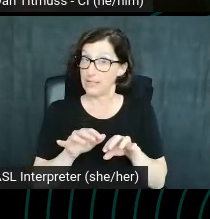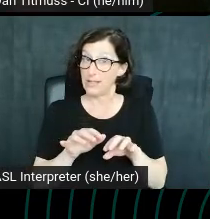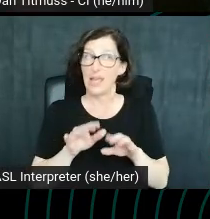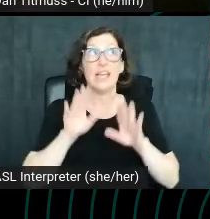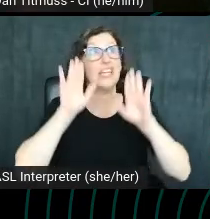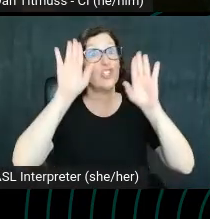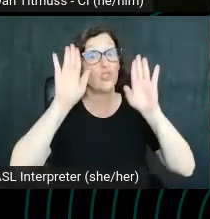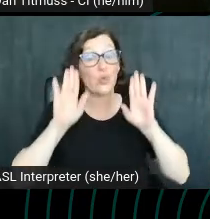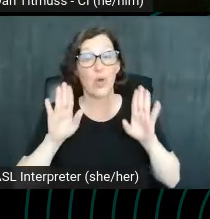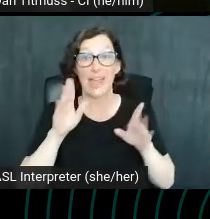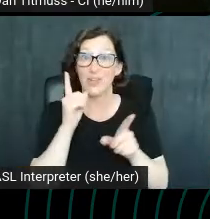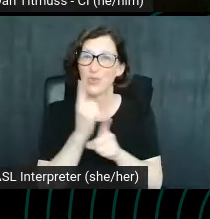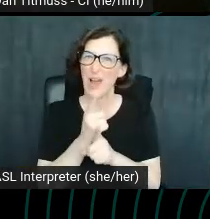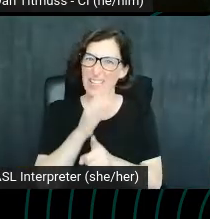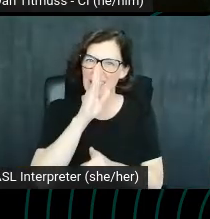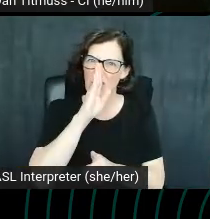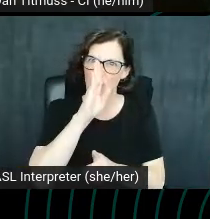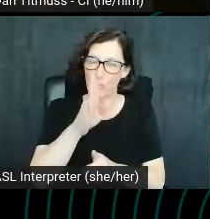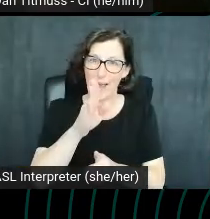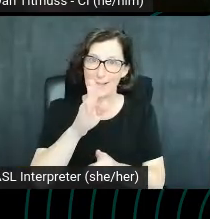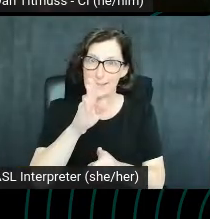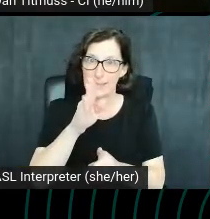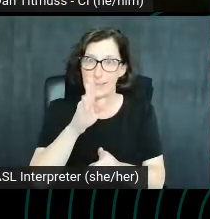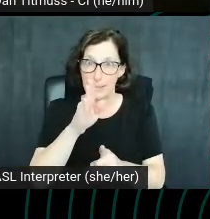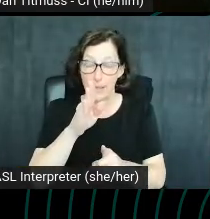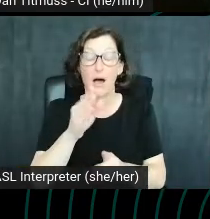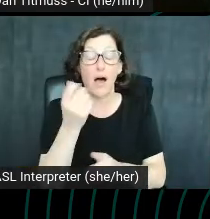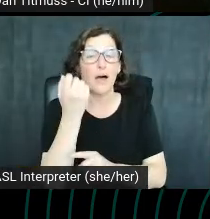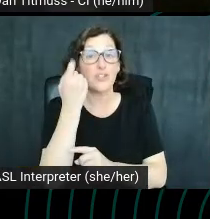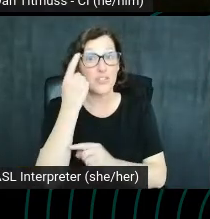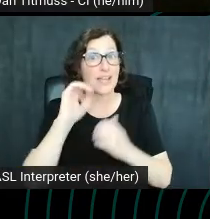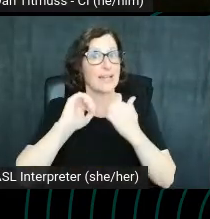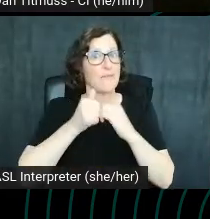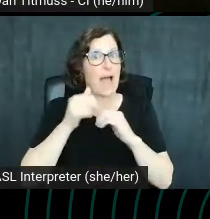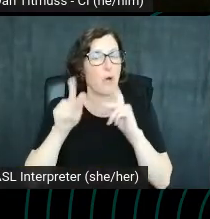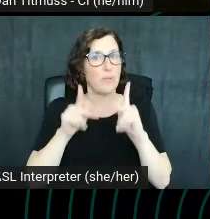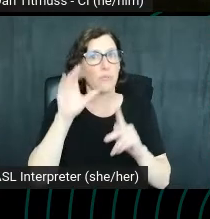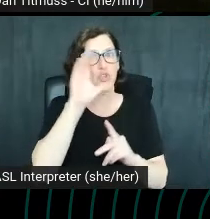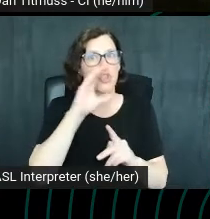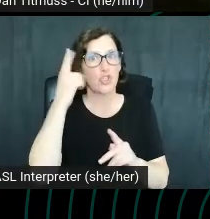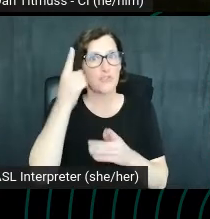This is a direct insight into how people are searching for videos and